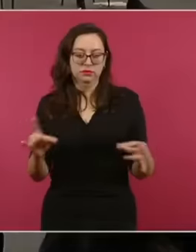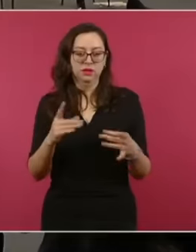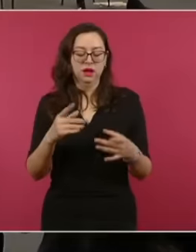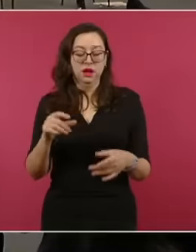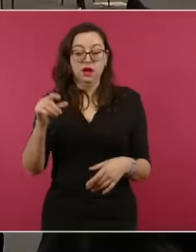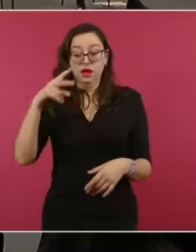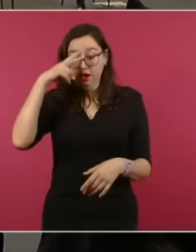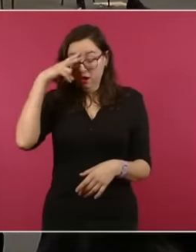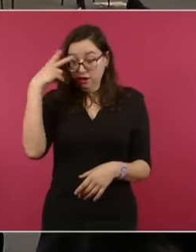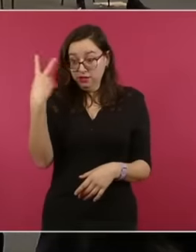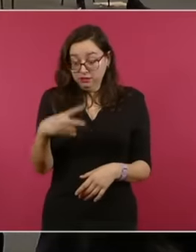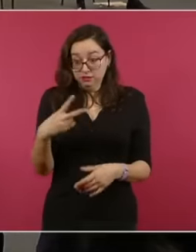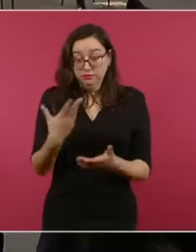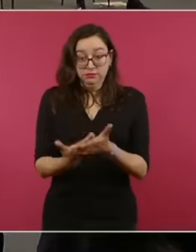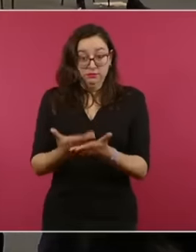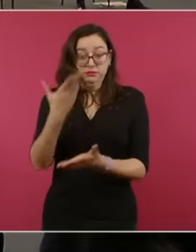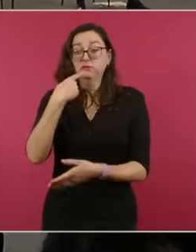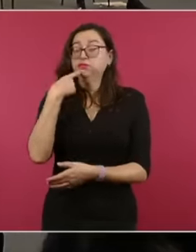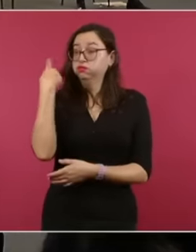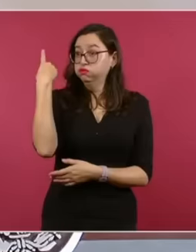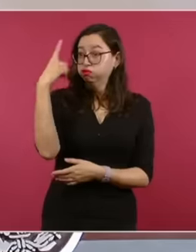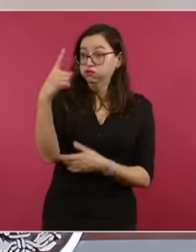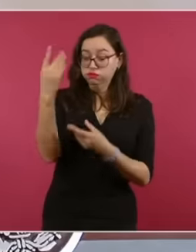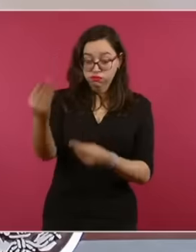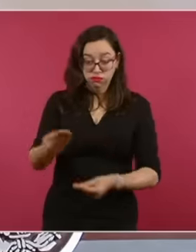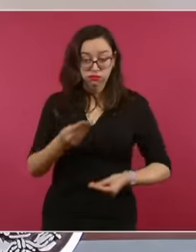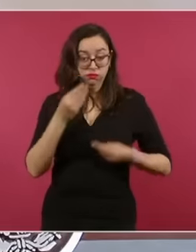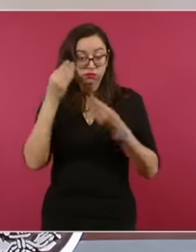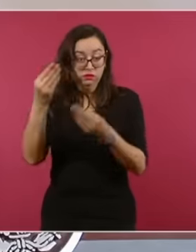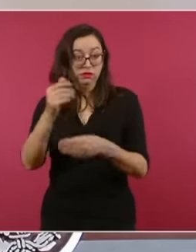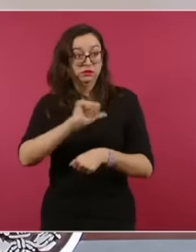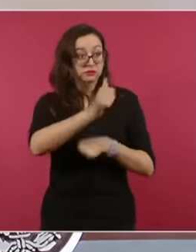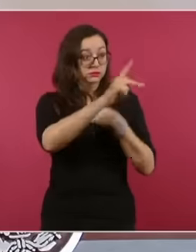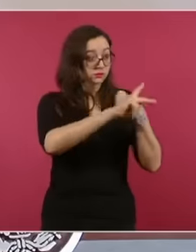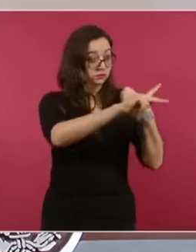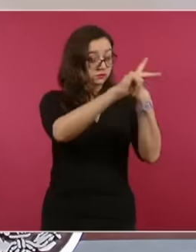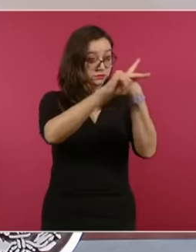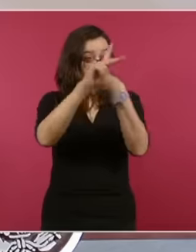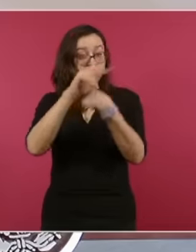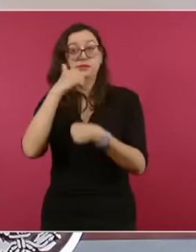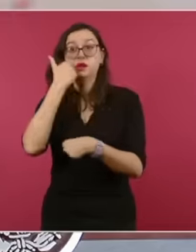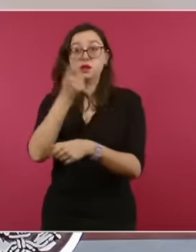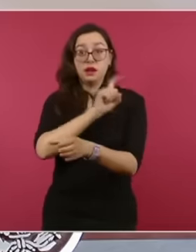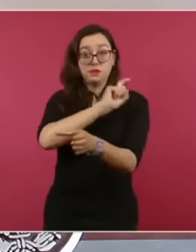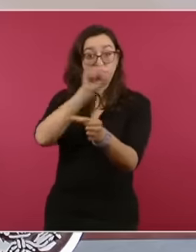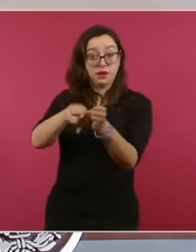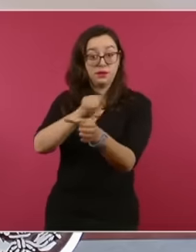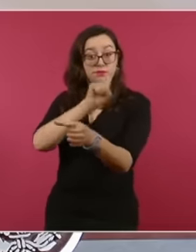is being presented before the International Court of Justice at this time, due to the schedules,